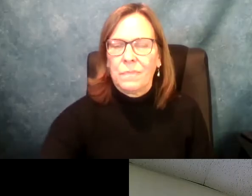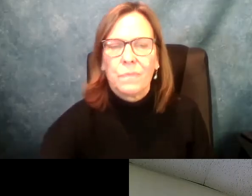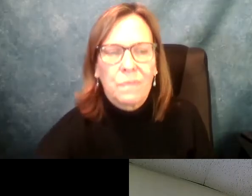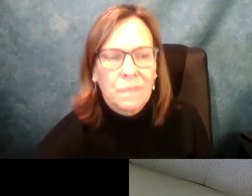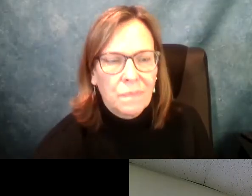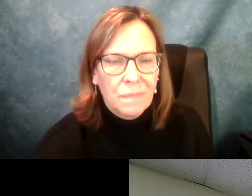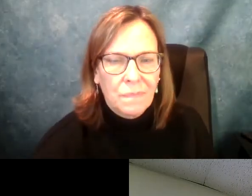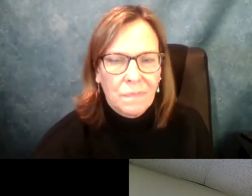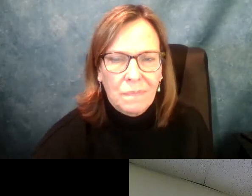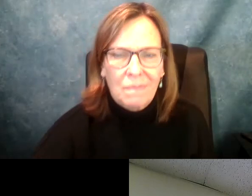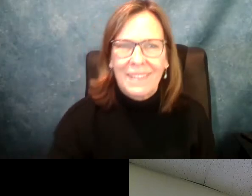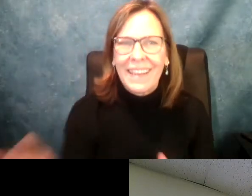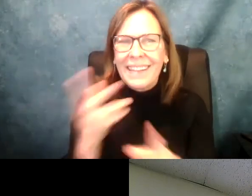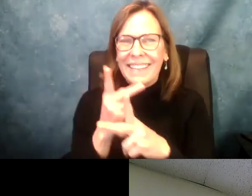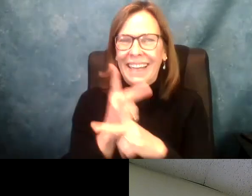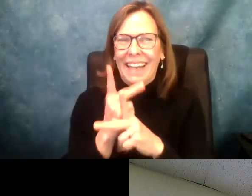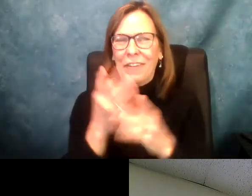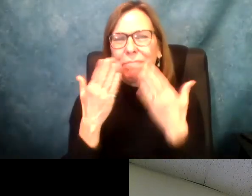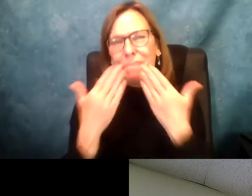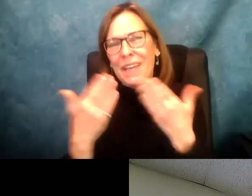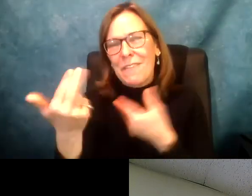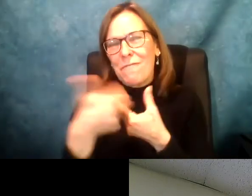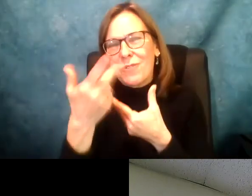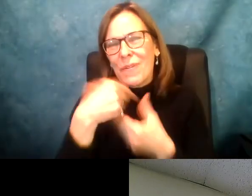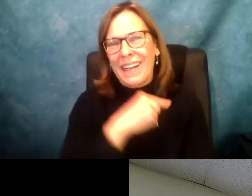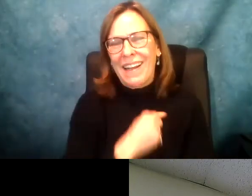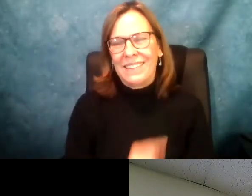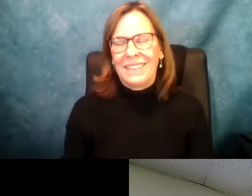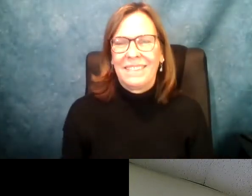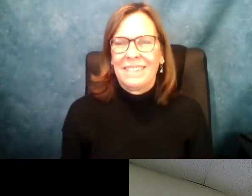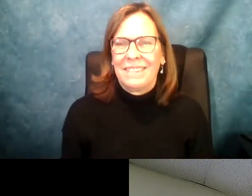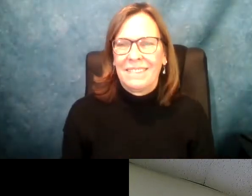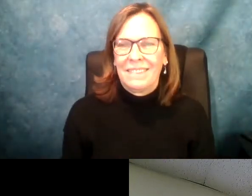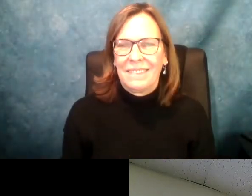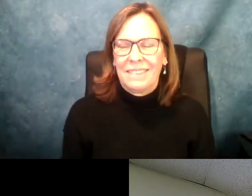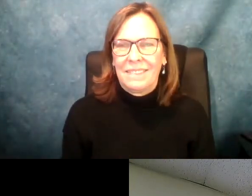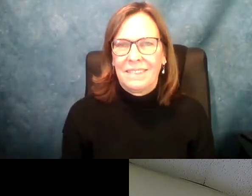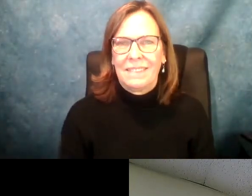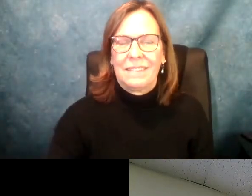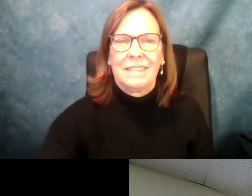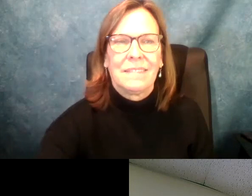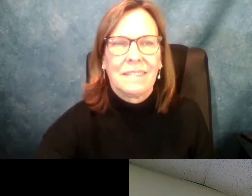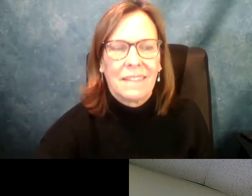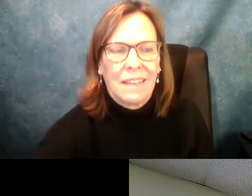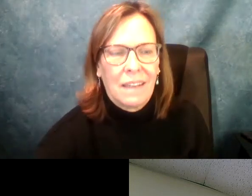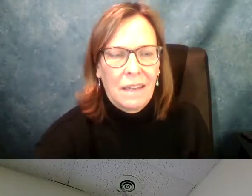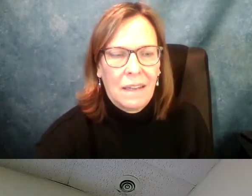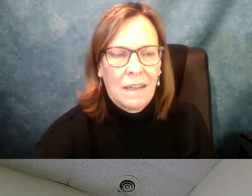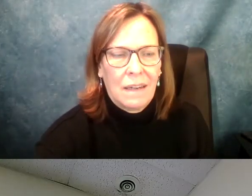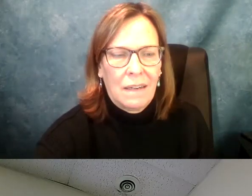you to all of the l legislators. » MEGHAN: Great. » BRYAN: Take care, all.